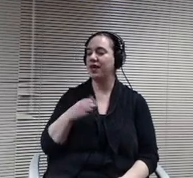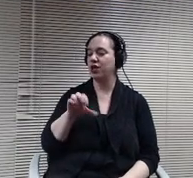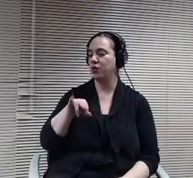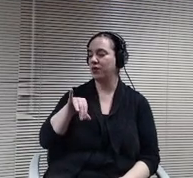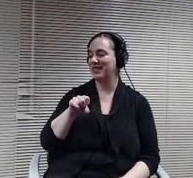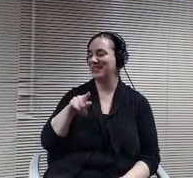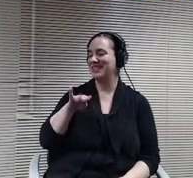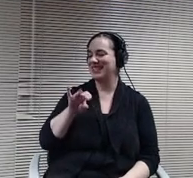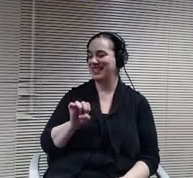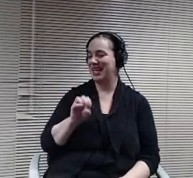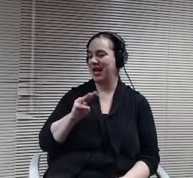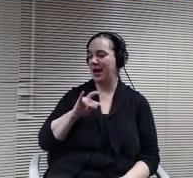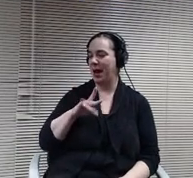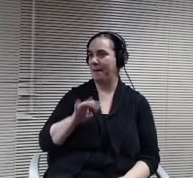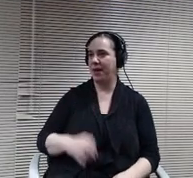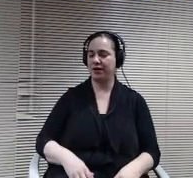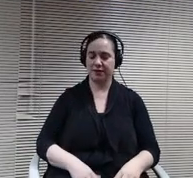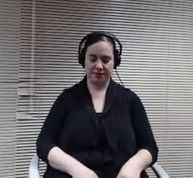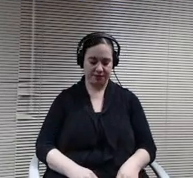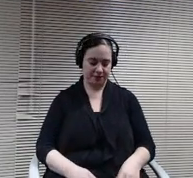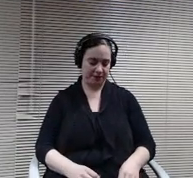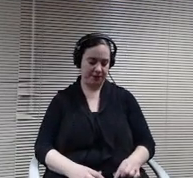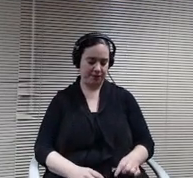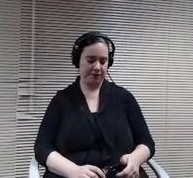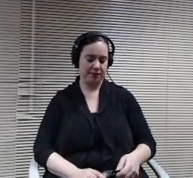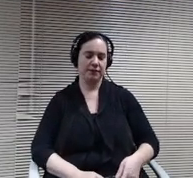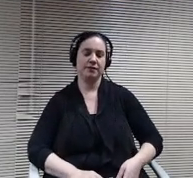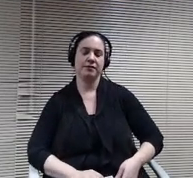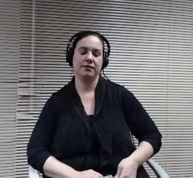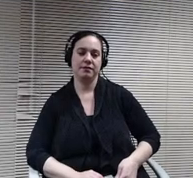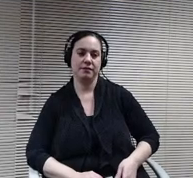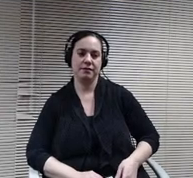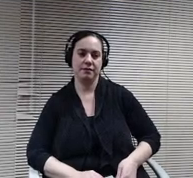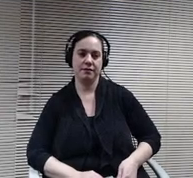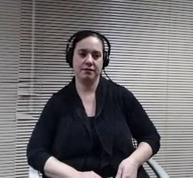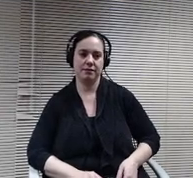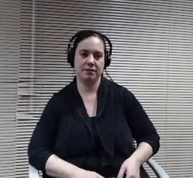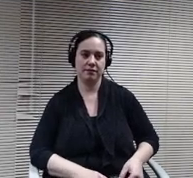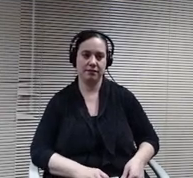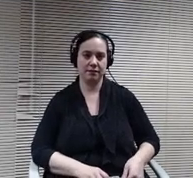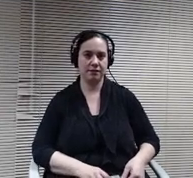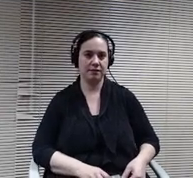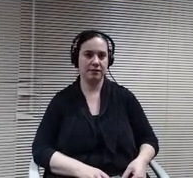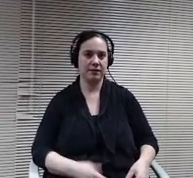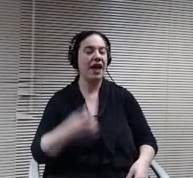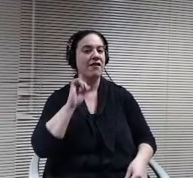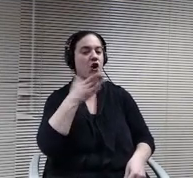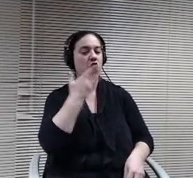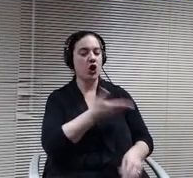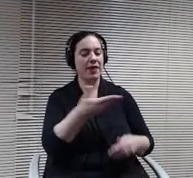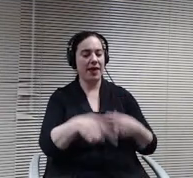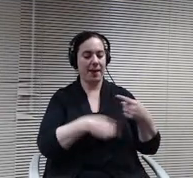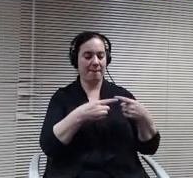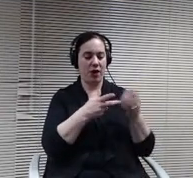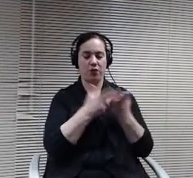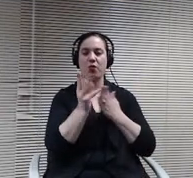Now just waiting. So I've heard good things about the program as it's currently is and I do believe in attack it could take